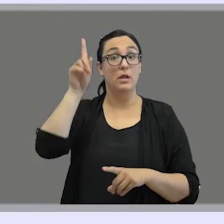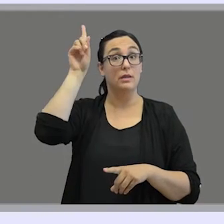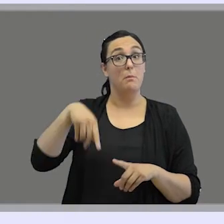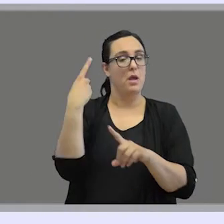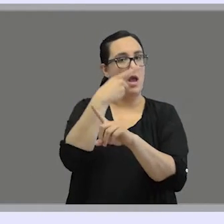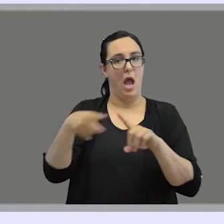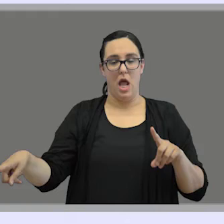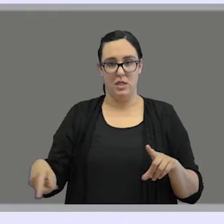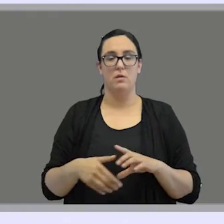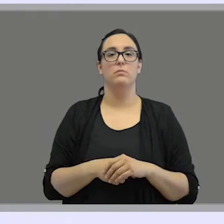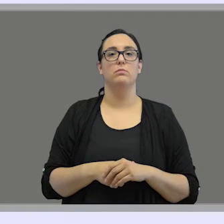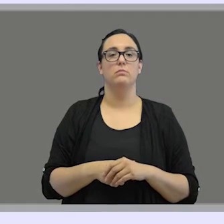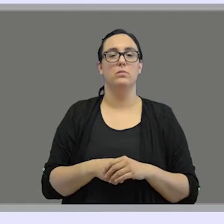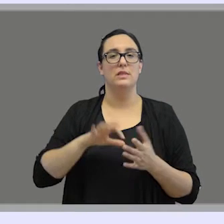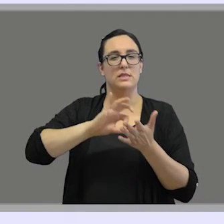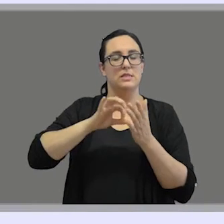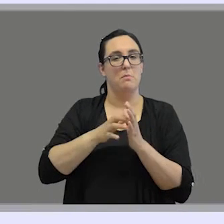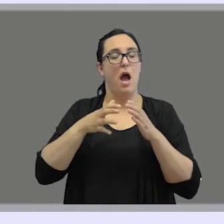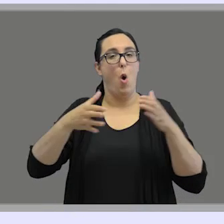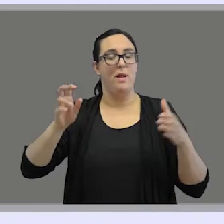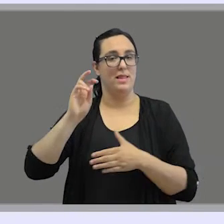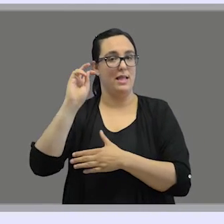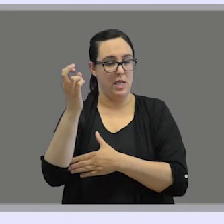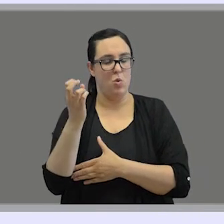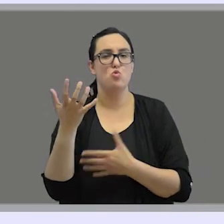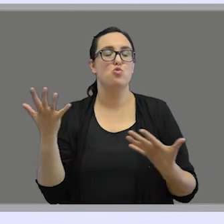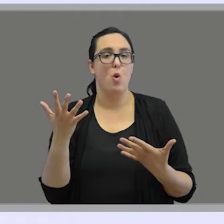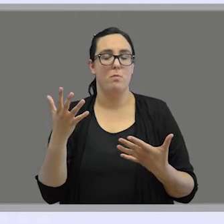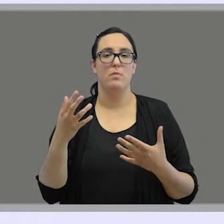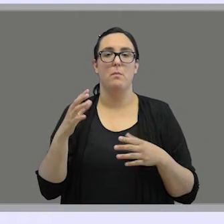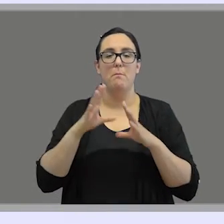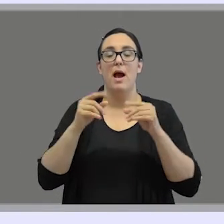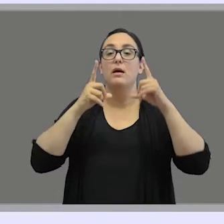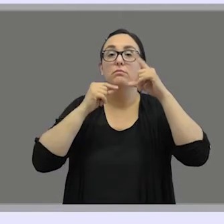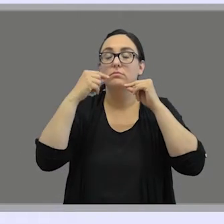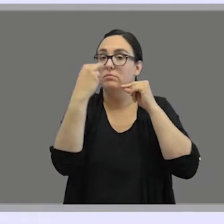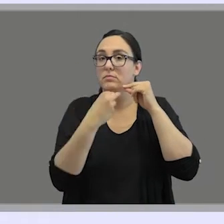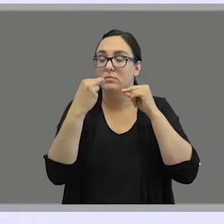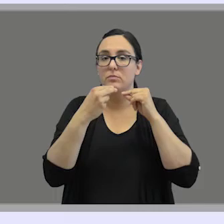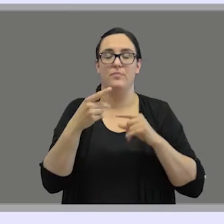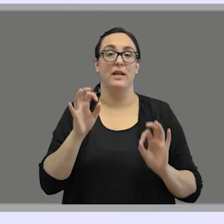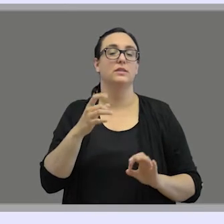Another alternative system that helps lipreading or speech reading is Cued Speech,